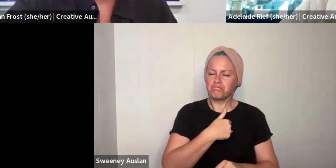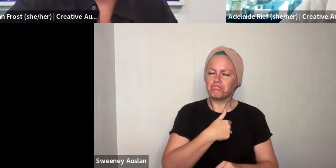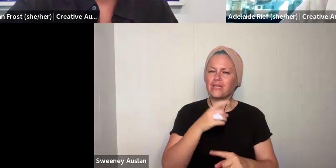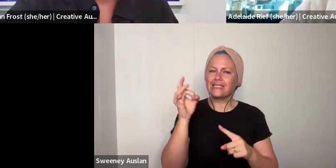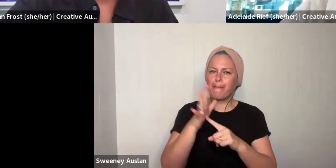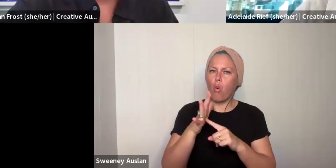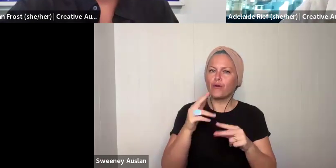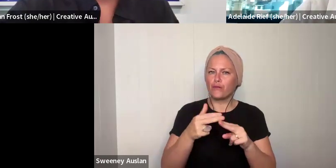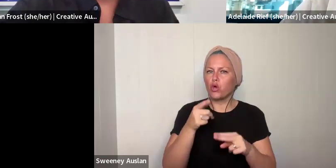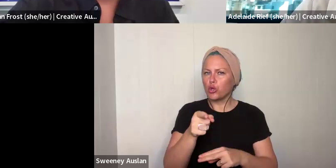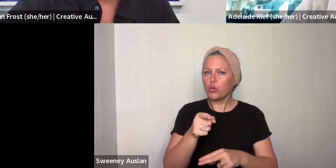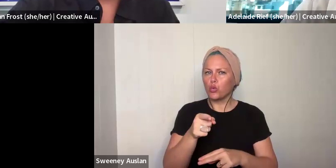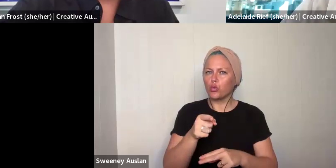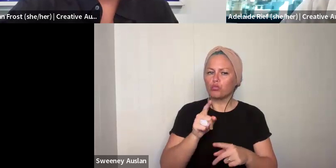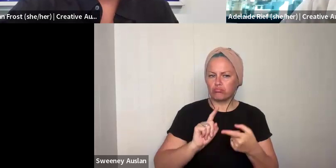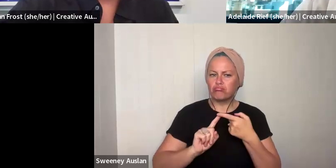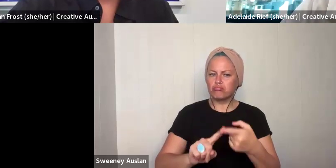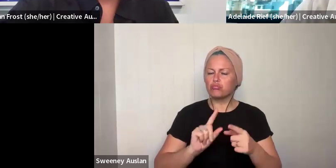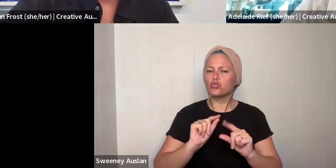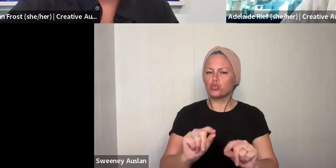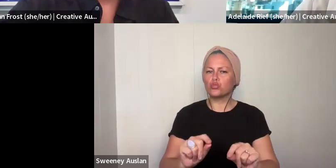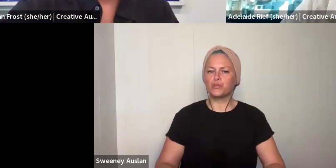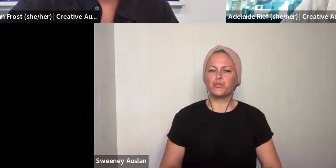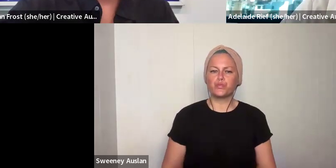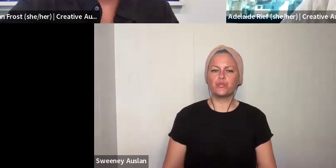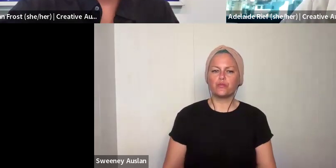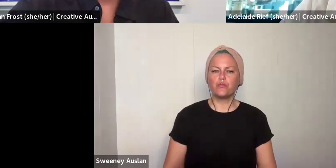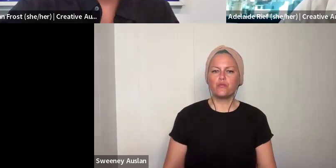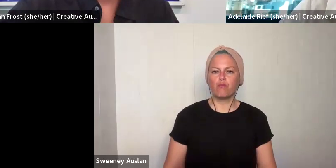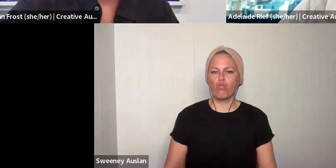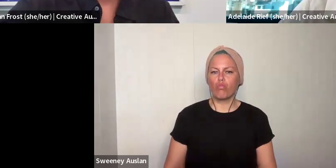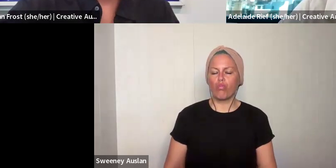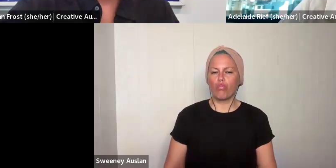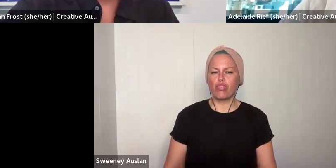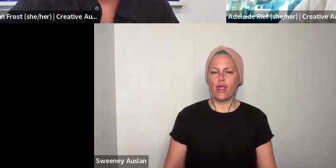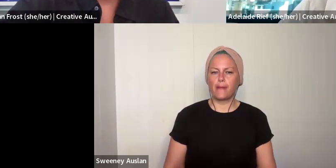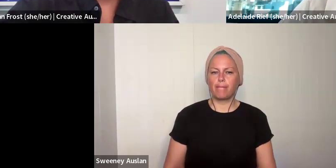creating positive change. It is really important for us to see that you have a